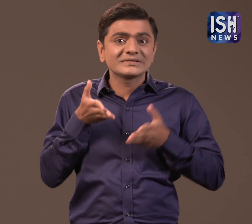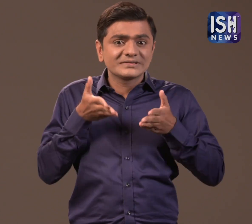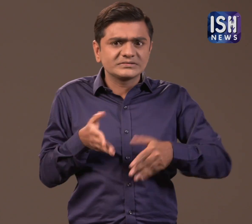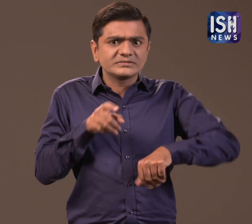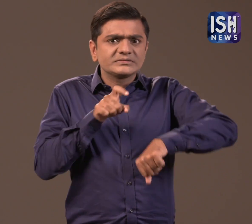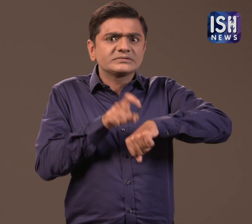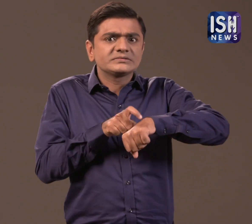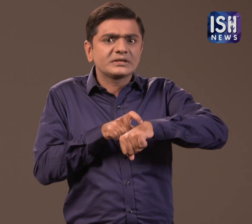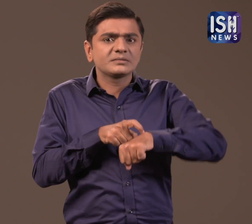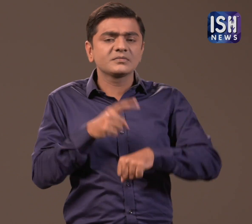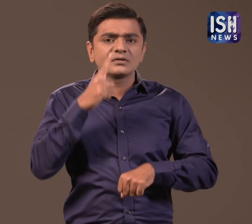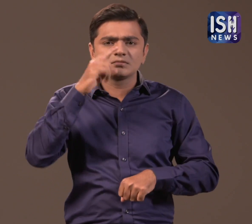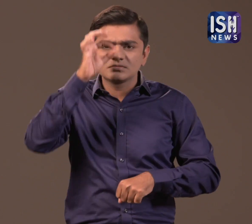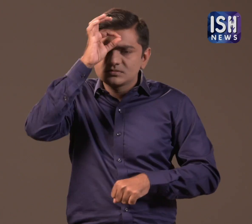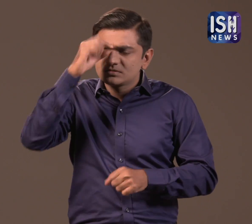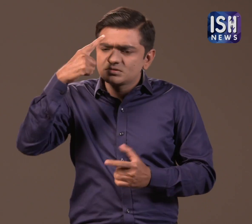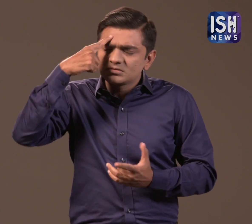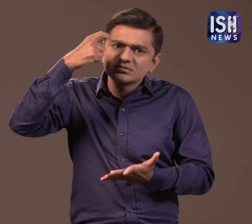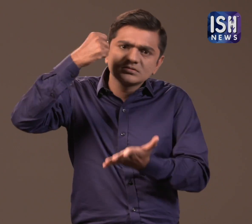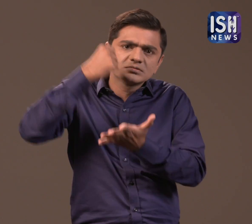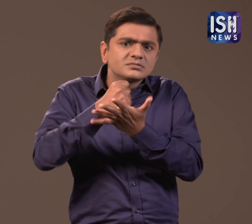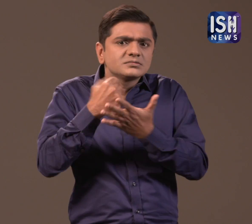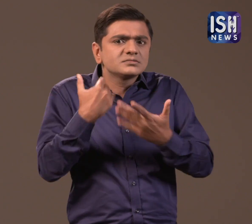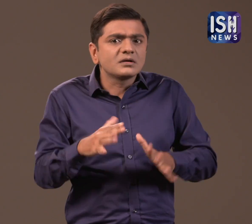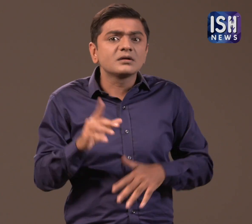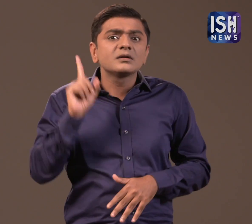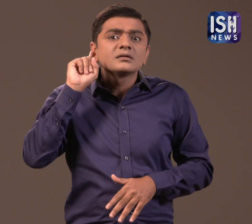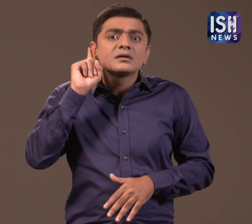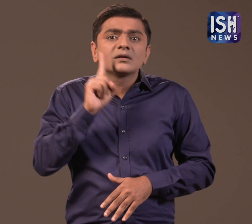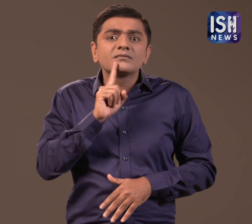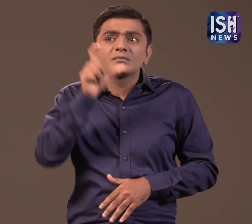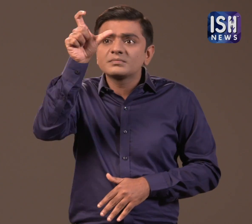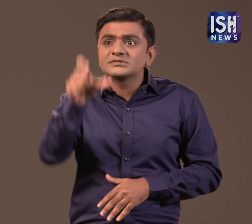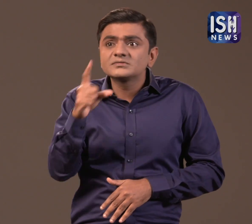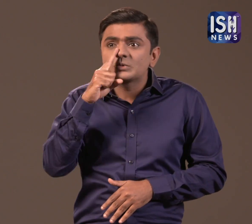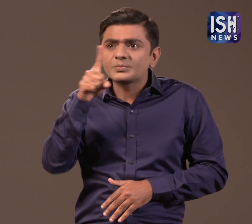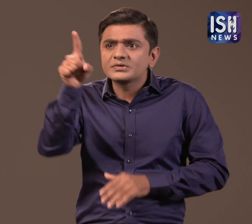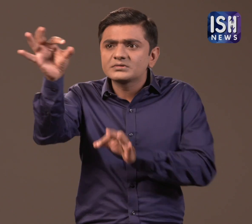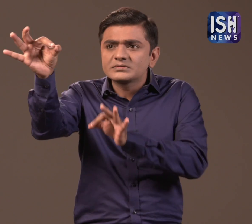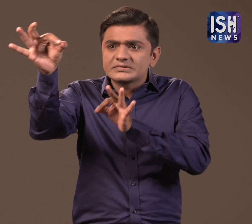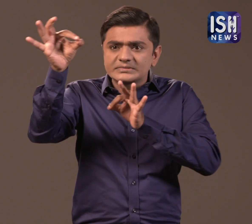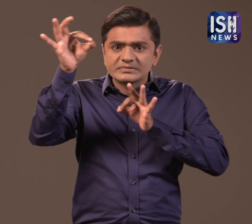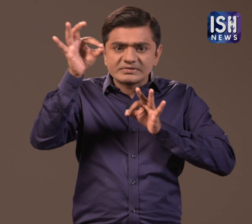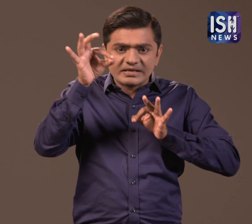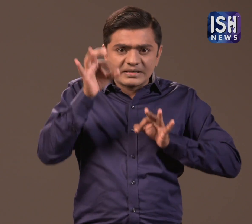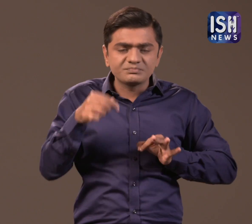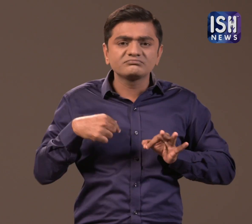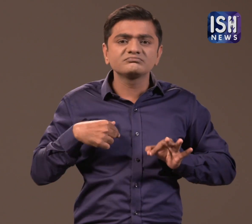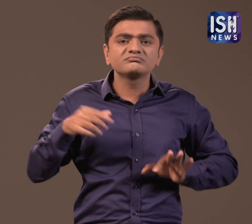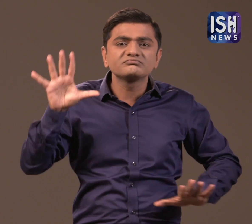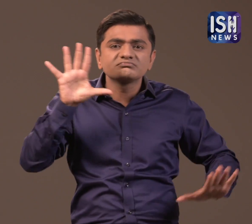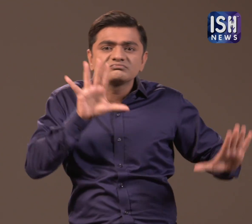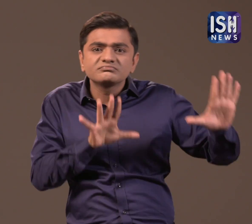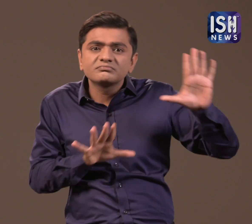This time she has decided to portray the role of a Deaf girl.